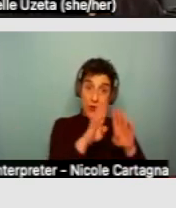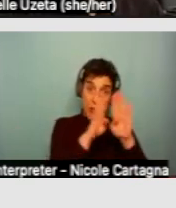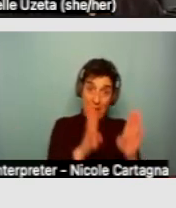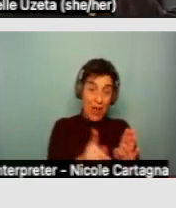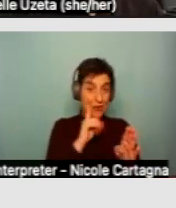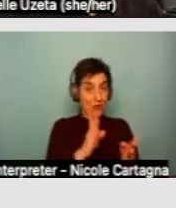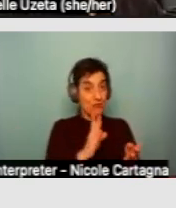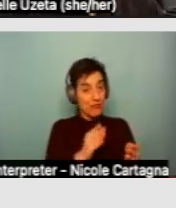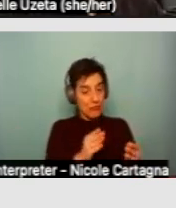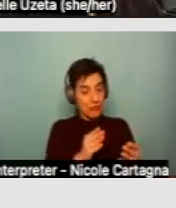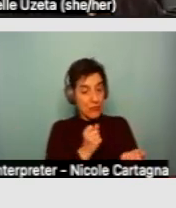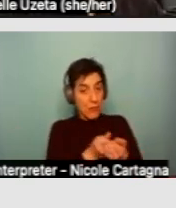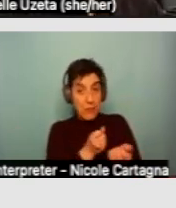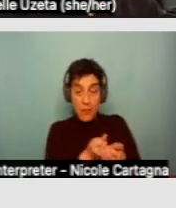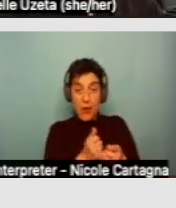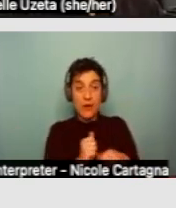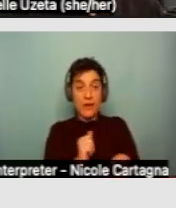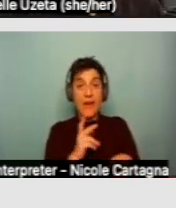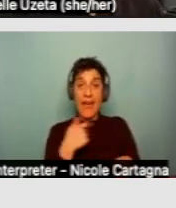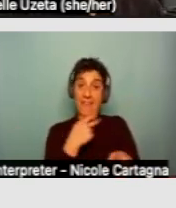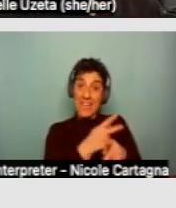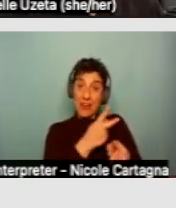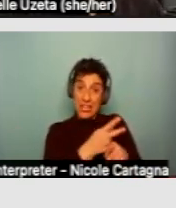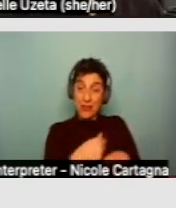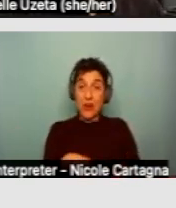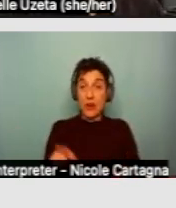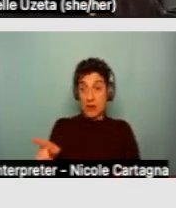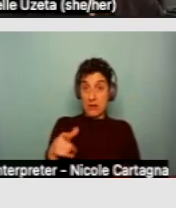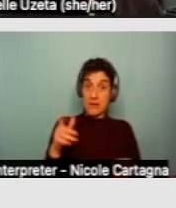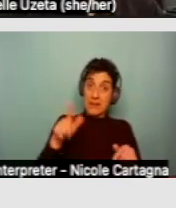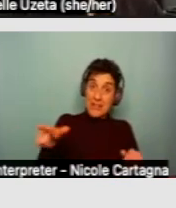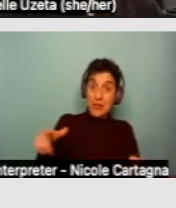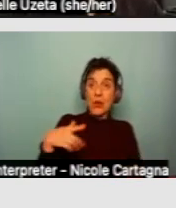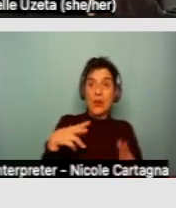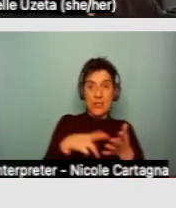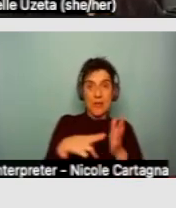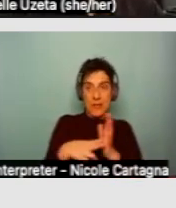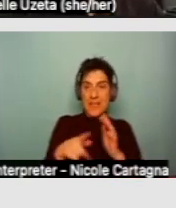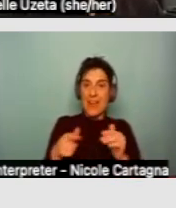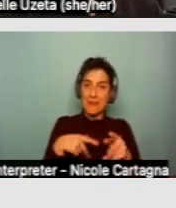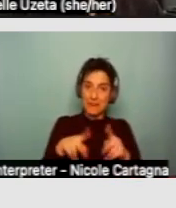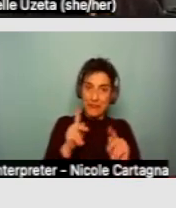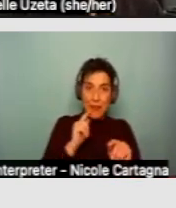a home, the housing provider may need to arrange for guest parking or other accommodations,